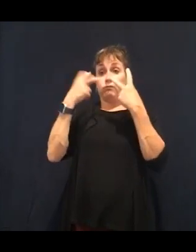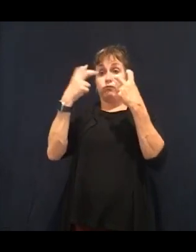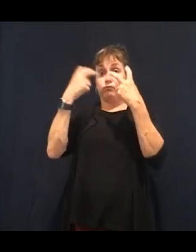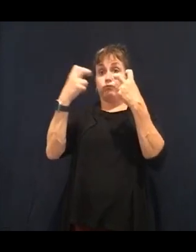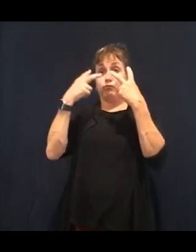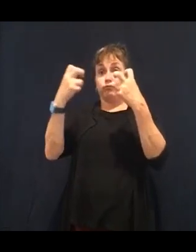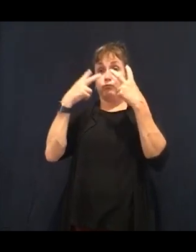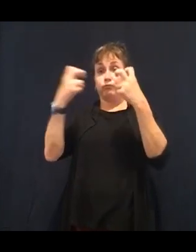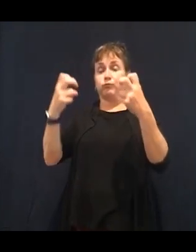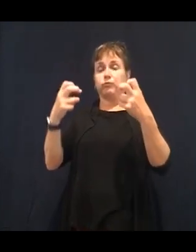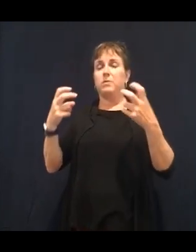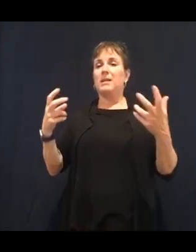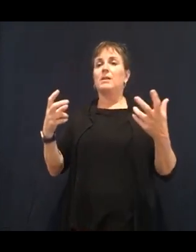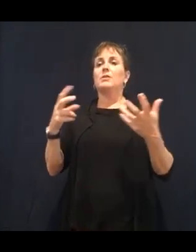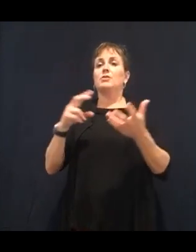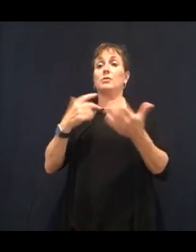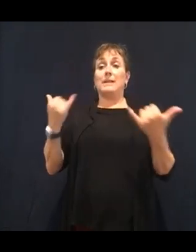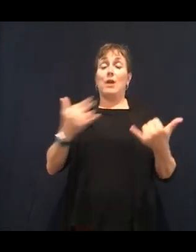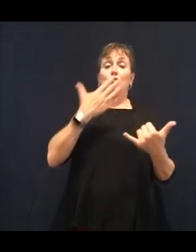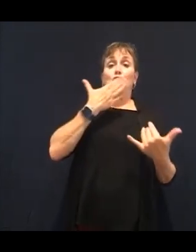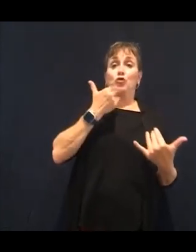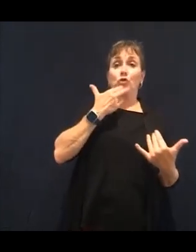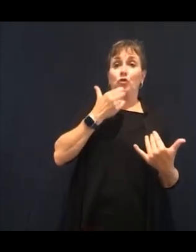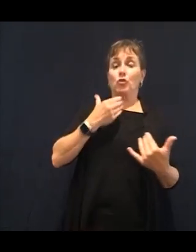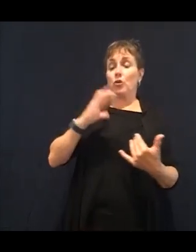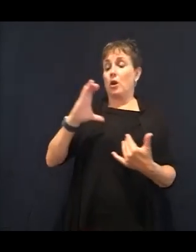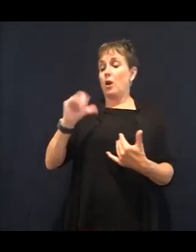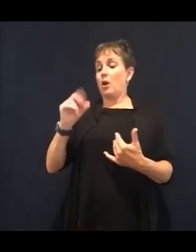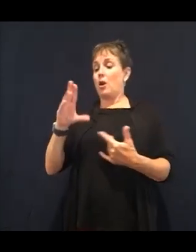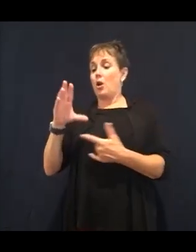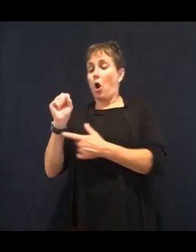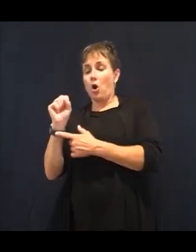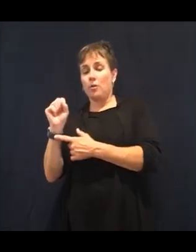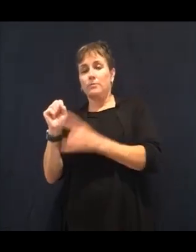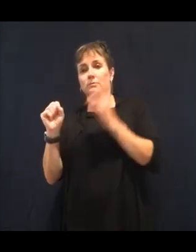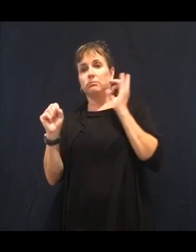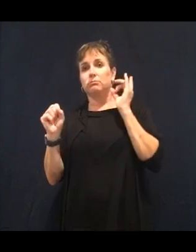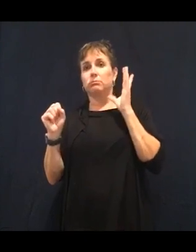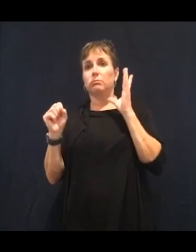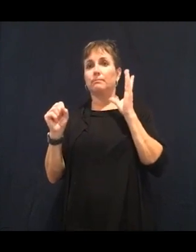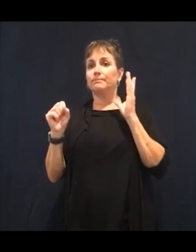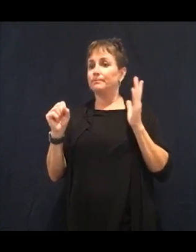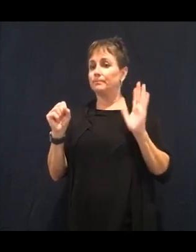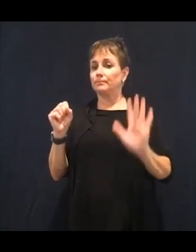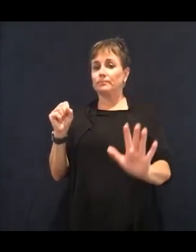important to know this about your diet-- of how